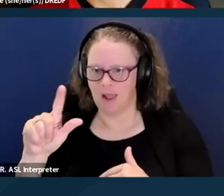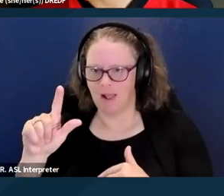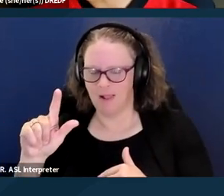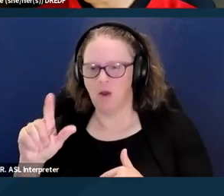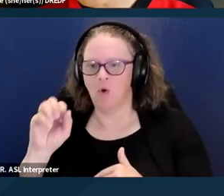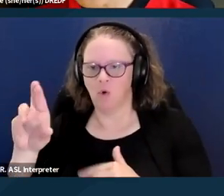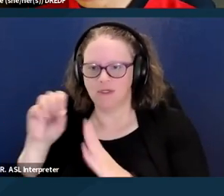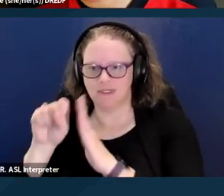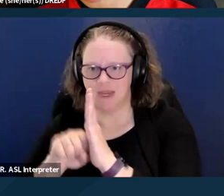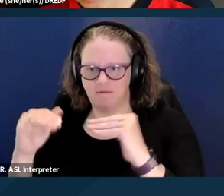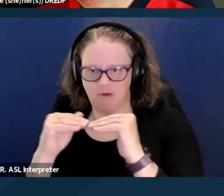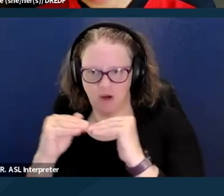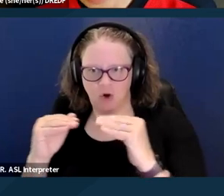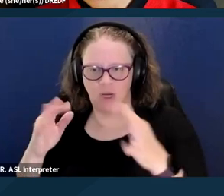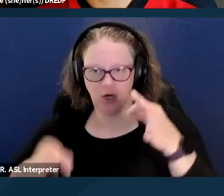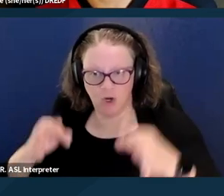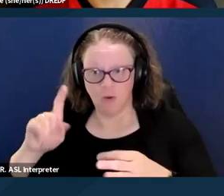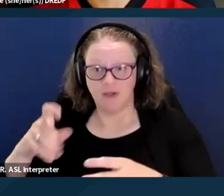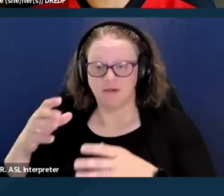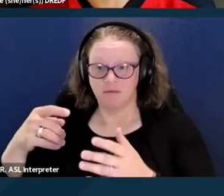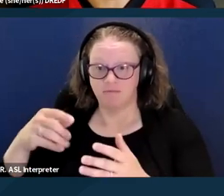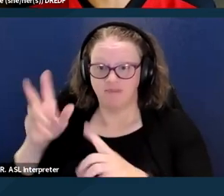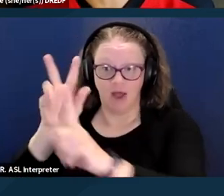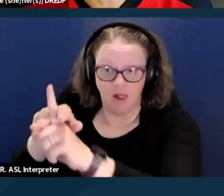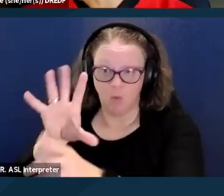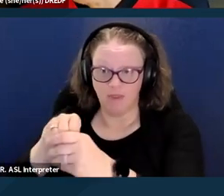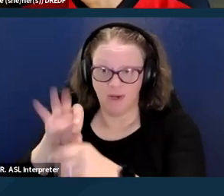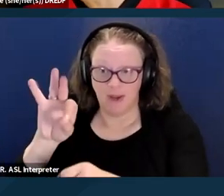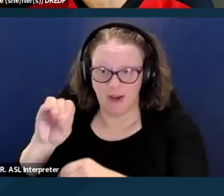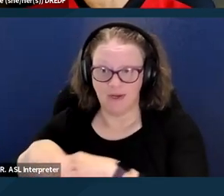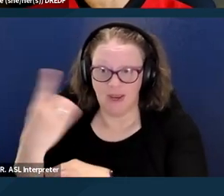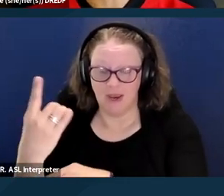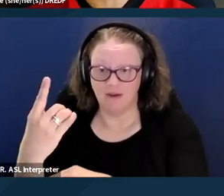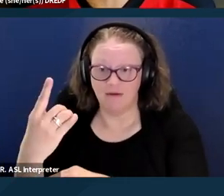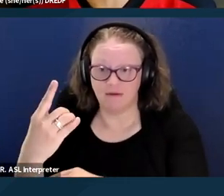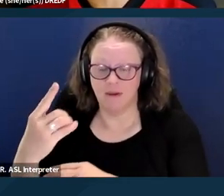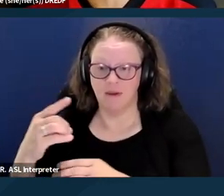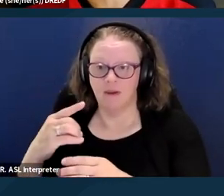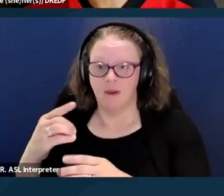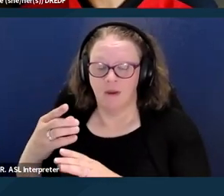of getting the notice of action, or have some good cause for why you've extended beyond it, beyond that time.